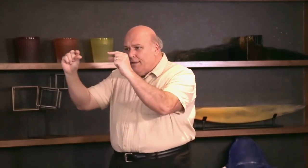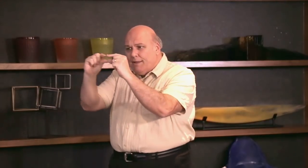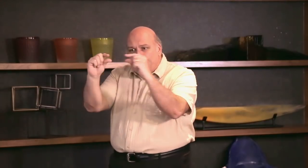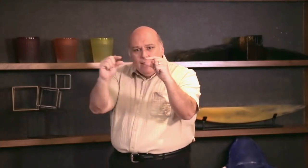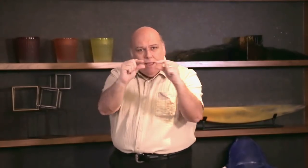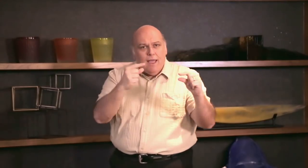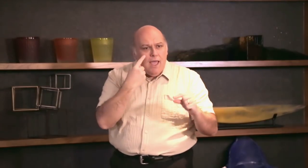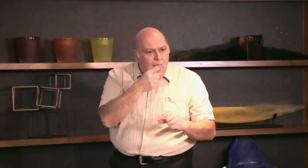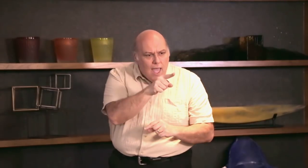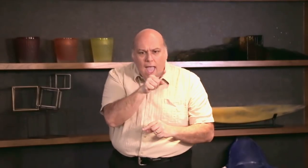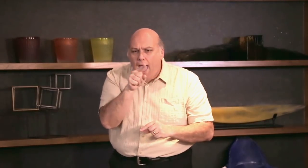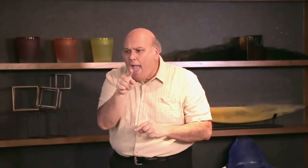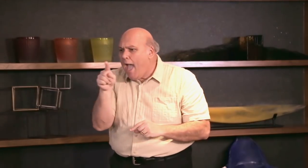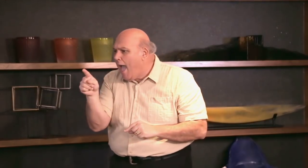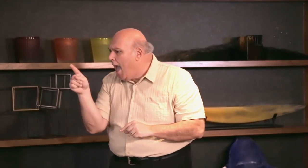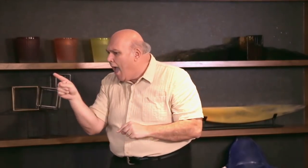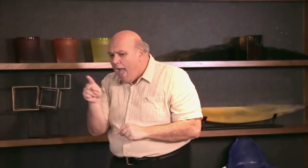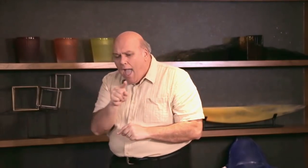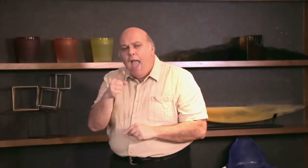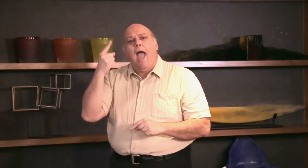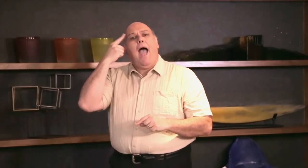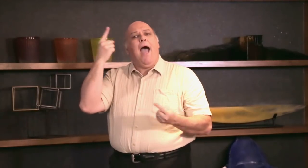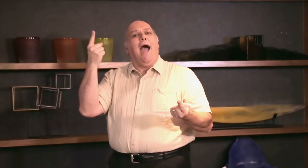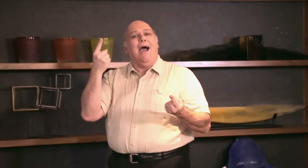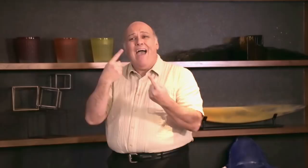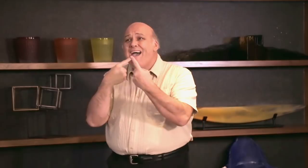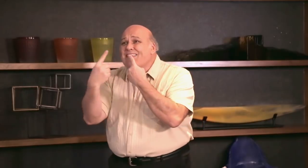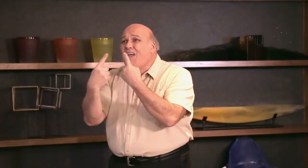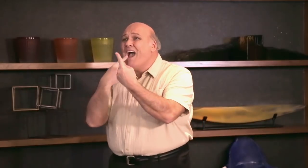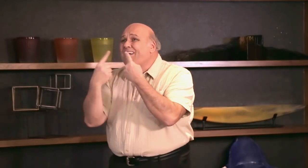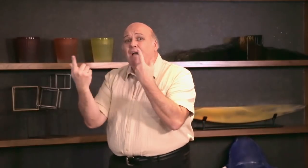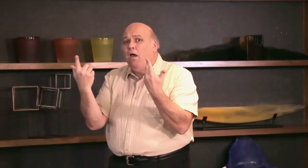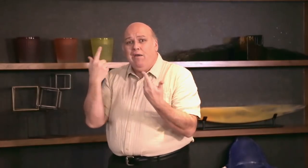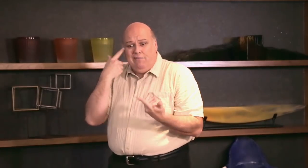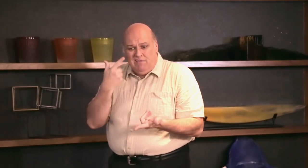foods so customers can read what they are and know what to order, and not have